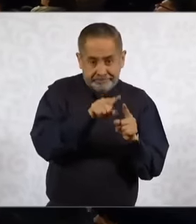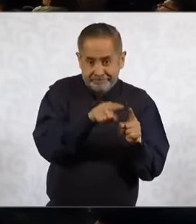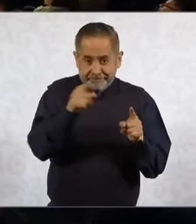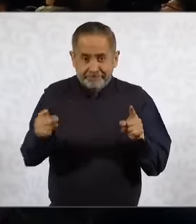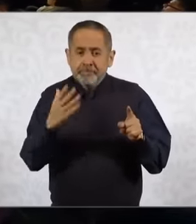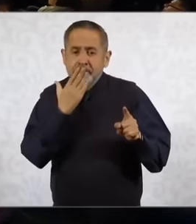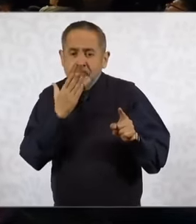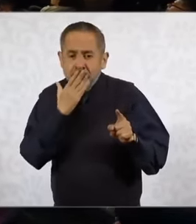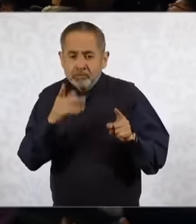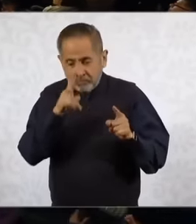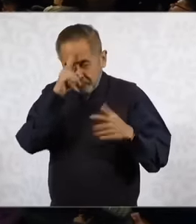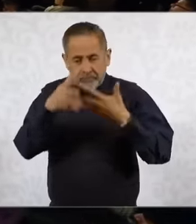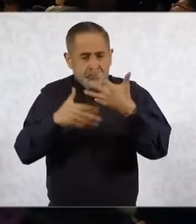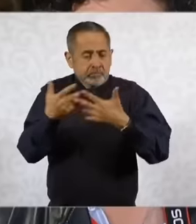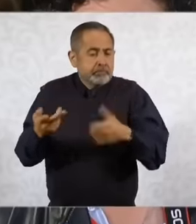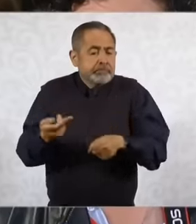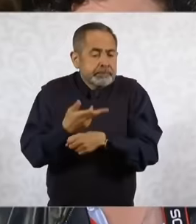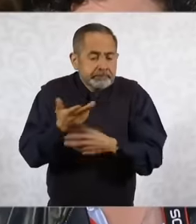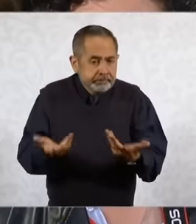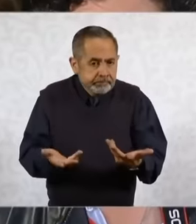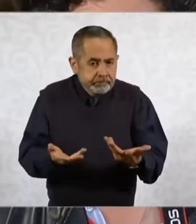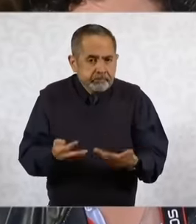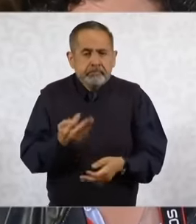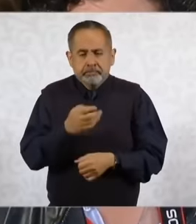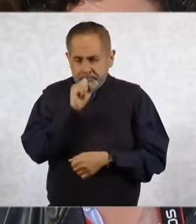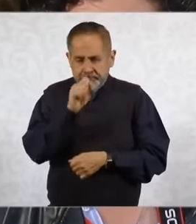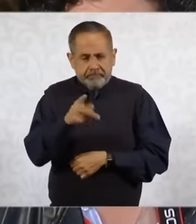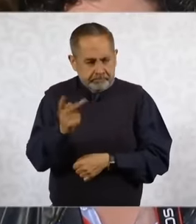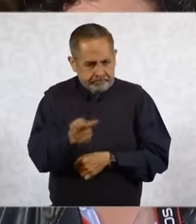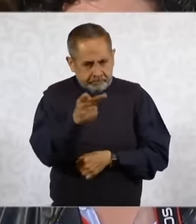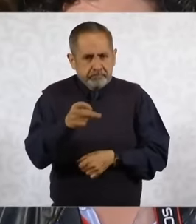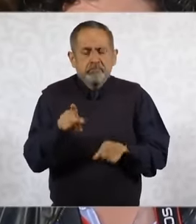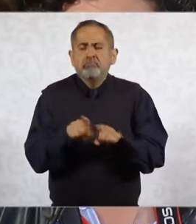and, above all, also in this same sense, ask about the actions that